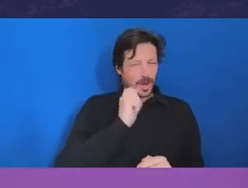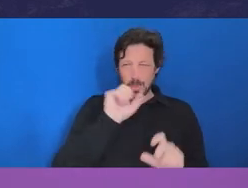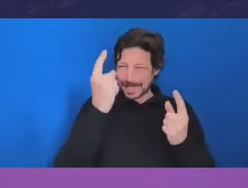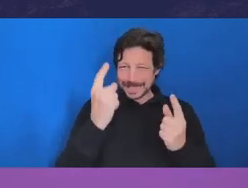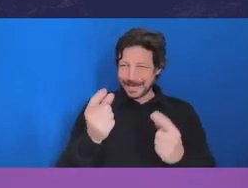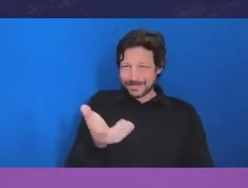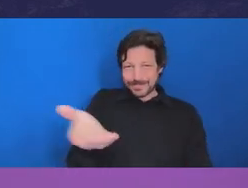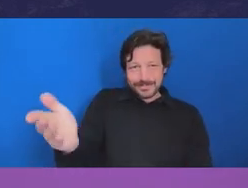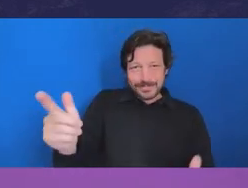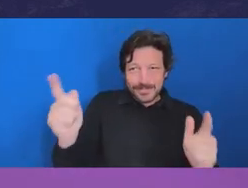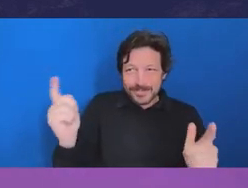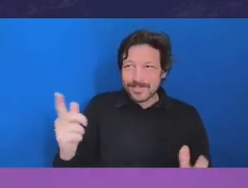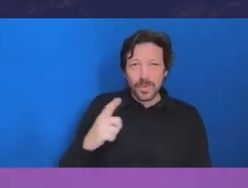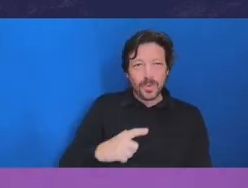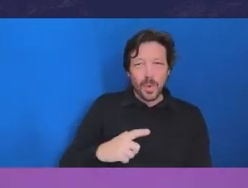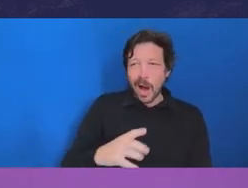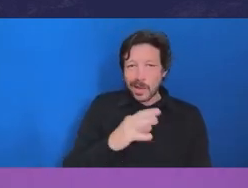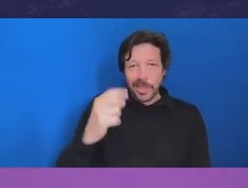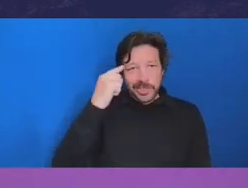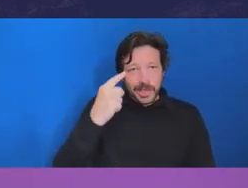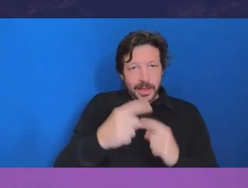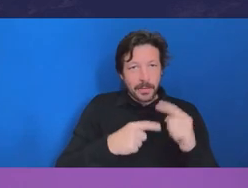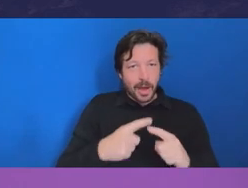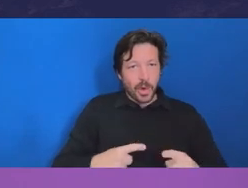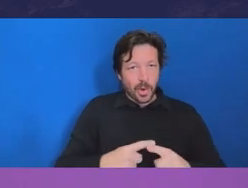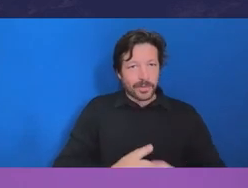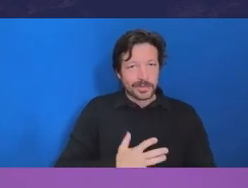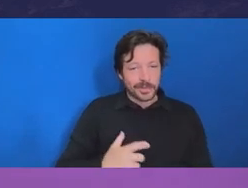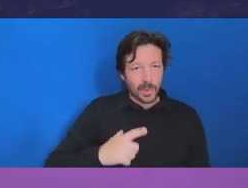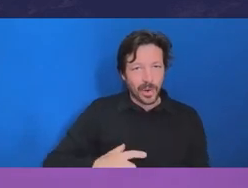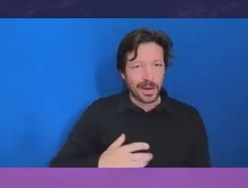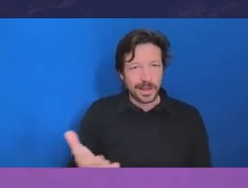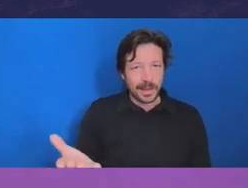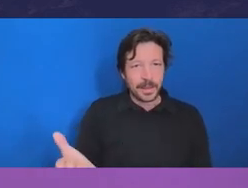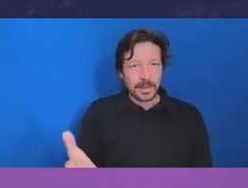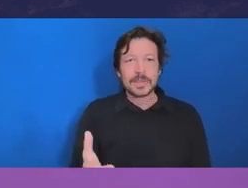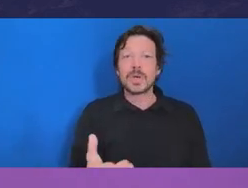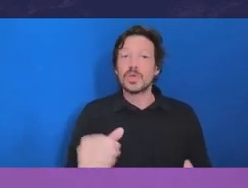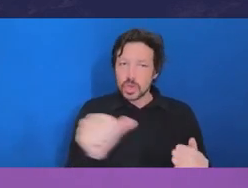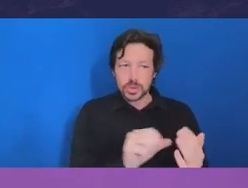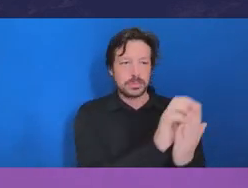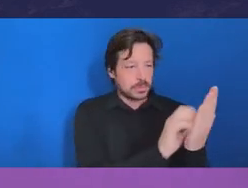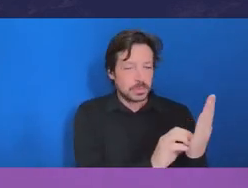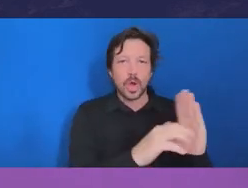to think about conflicts of interest. So, sure, the guidelines should be there, but how is it lived in the organization?